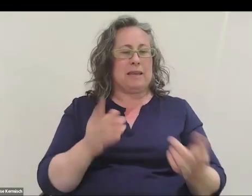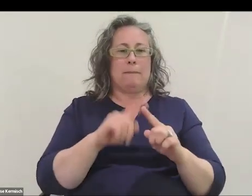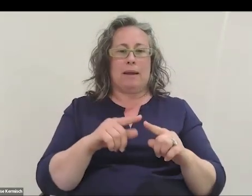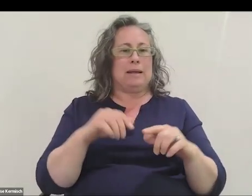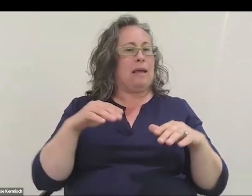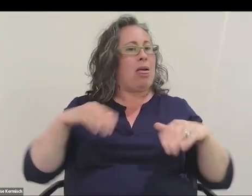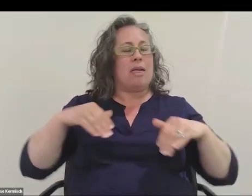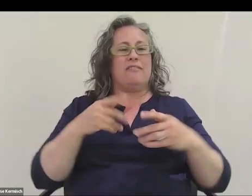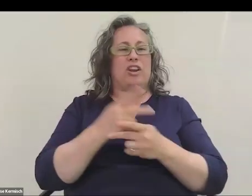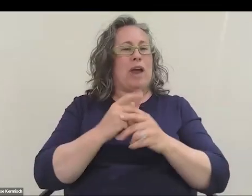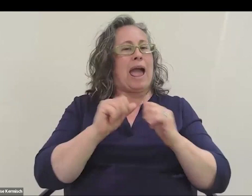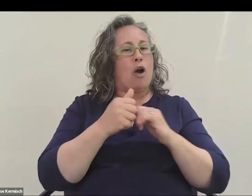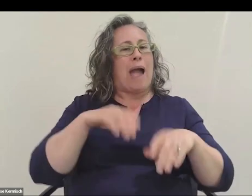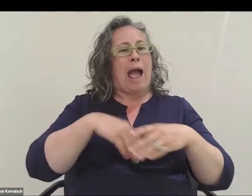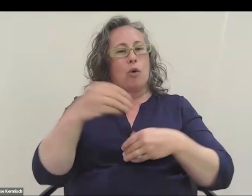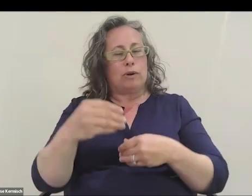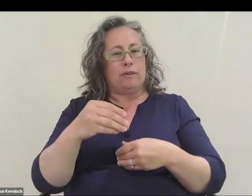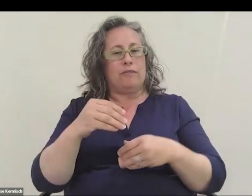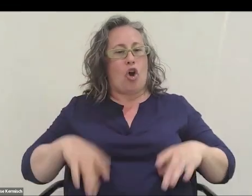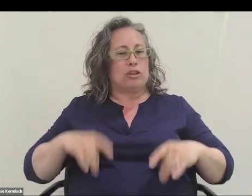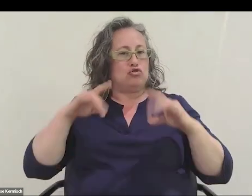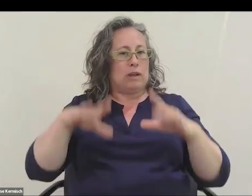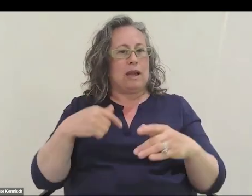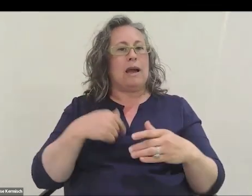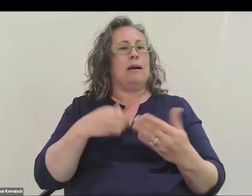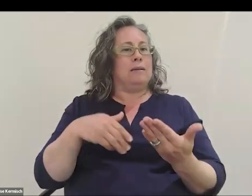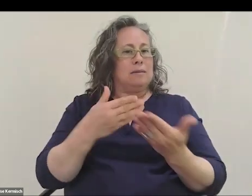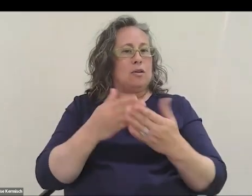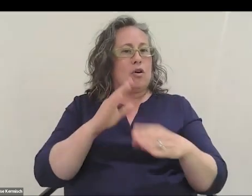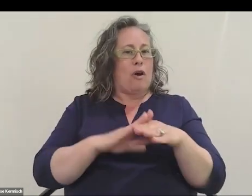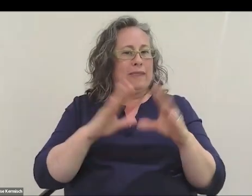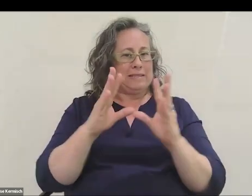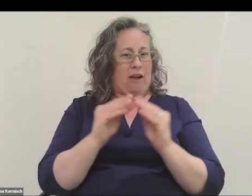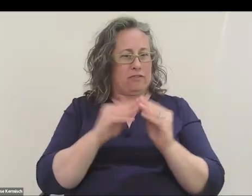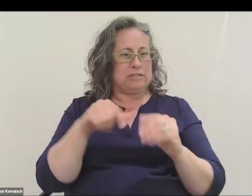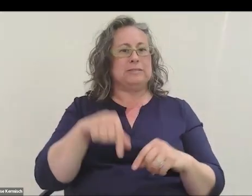it happened on this conference, which was the Space Generation Congress as was called at the time,